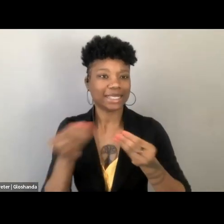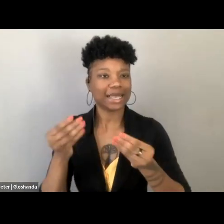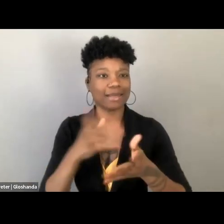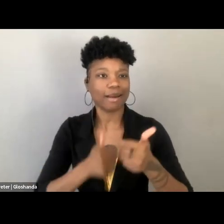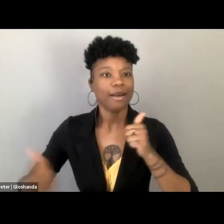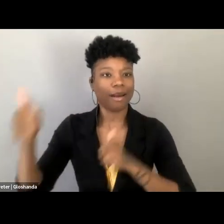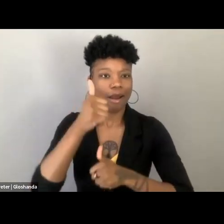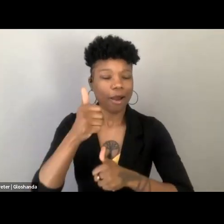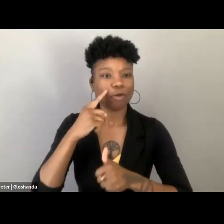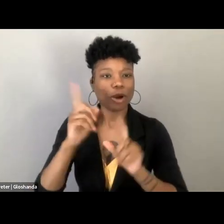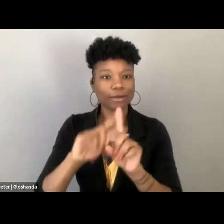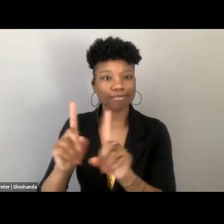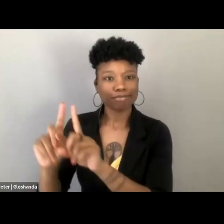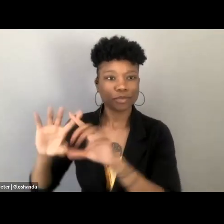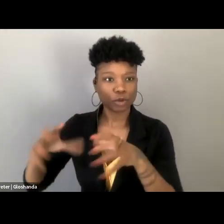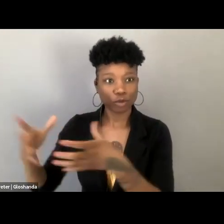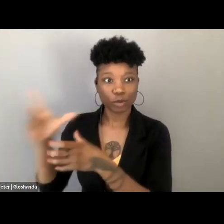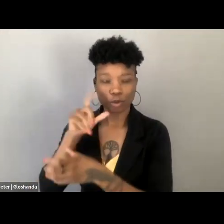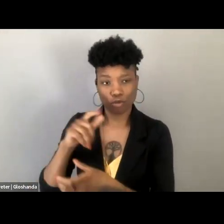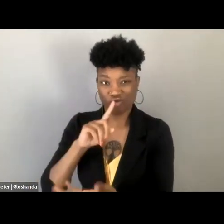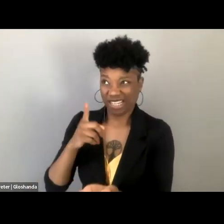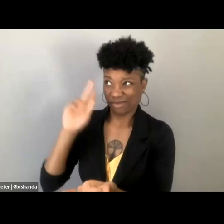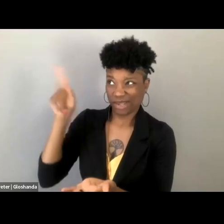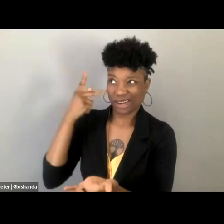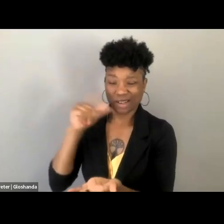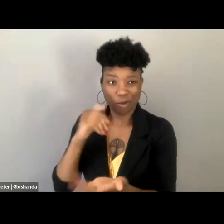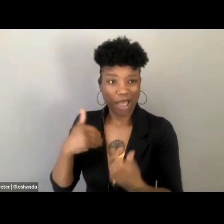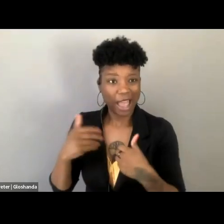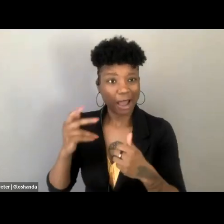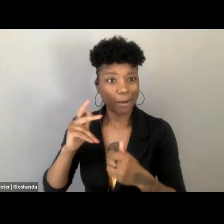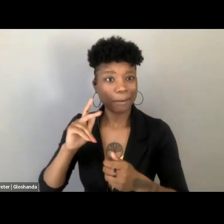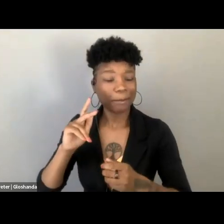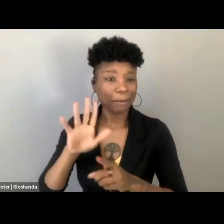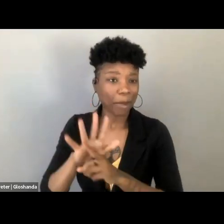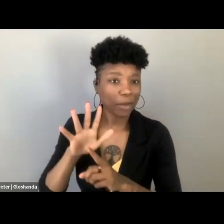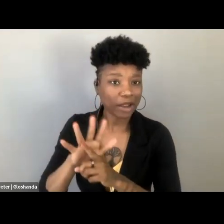that are, you know, politically unpopular, so it has effects on real children and women, right?